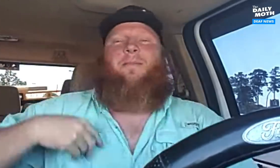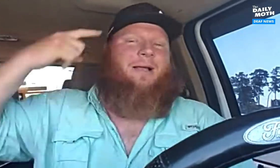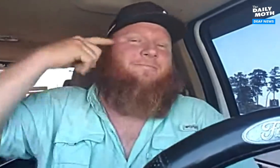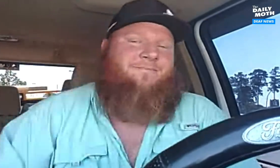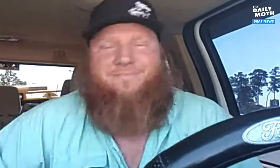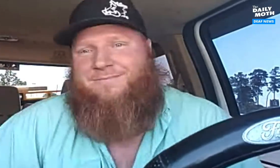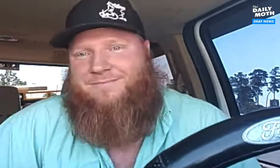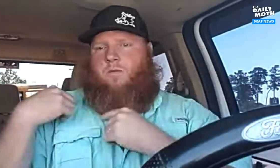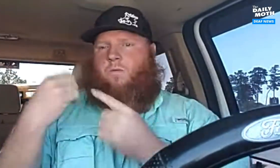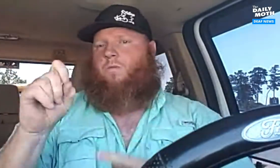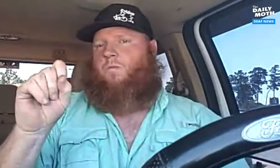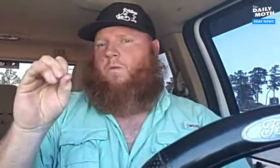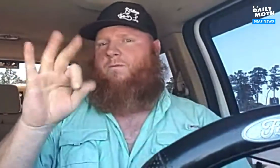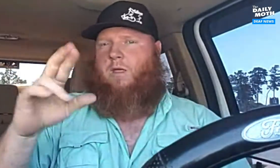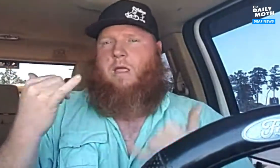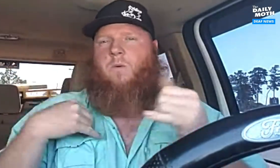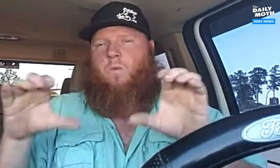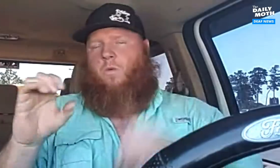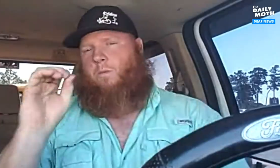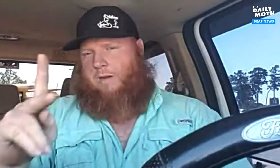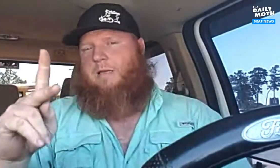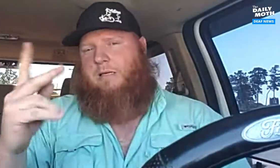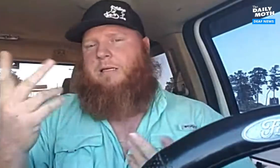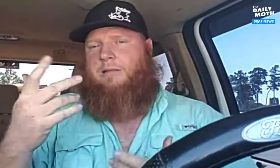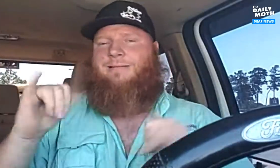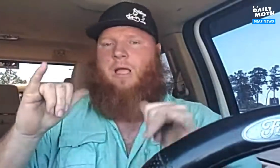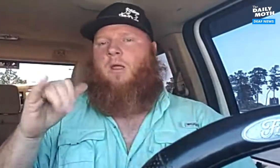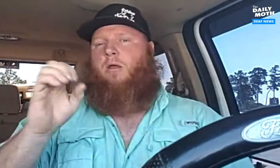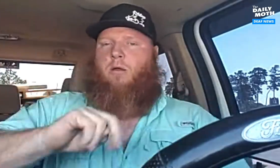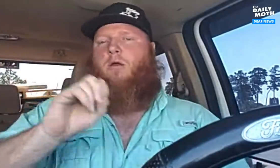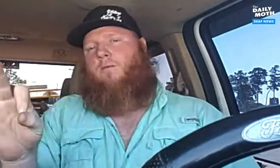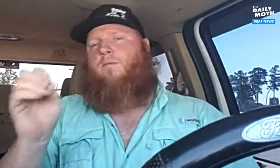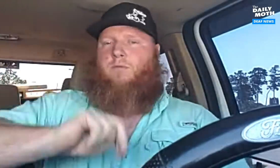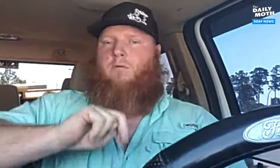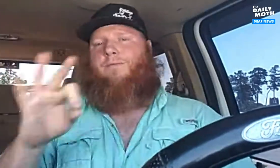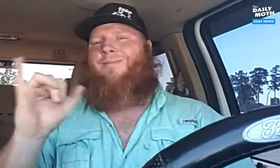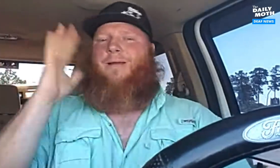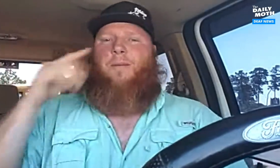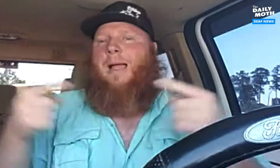there's so much going on in my mind. So far, I'm doing okay. It's still on/off, on/off.